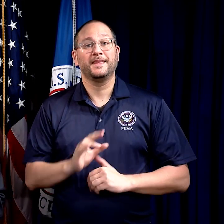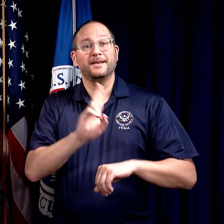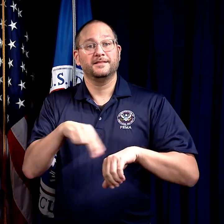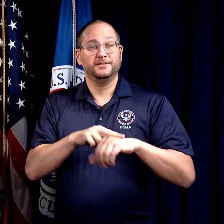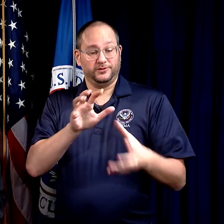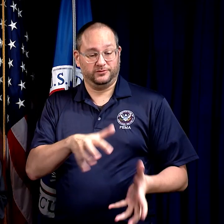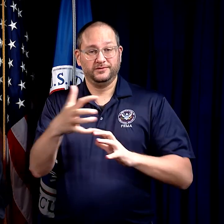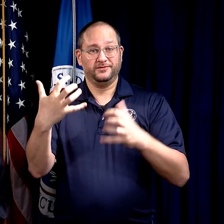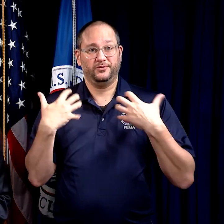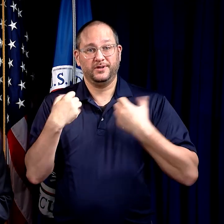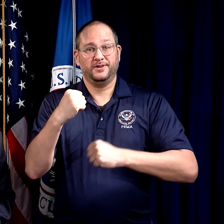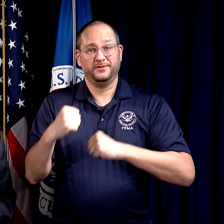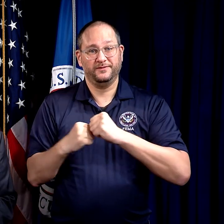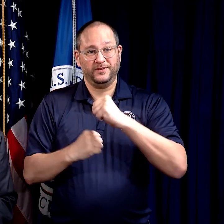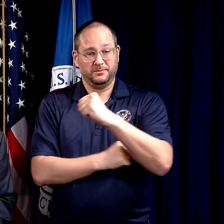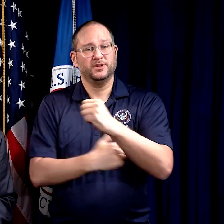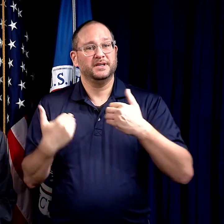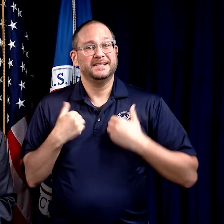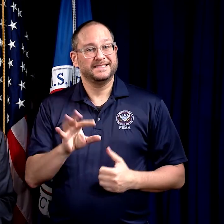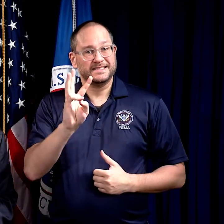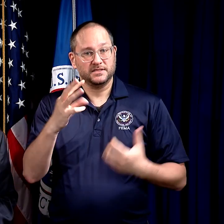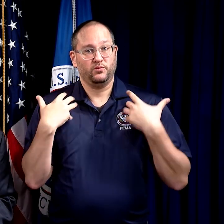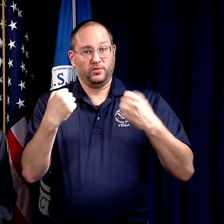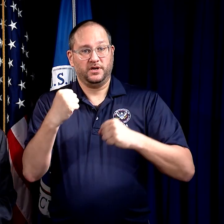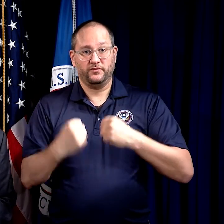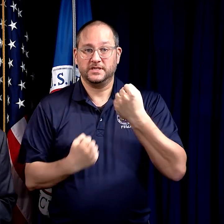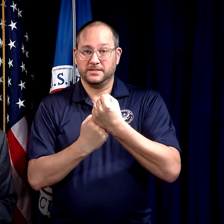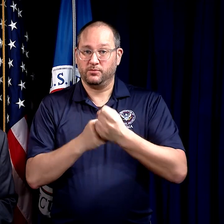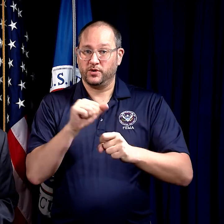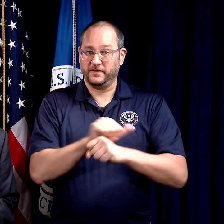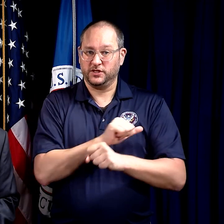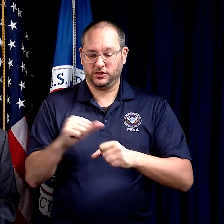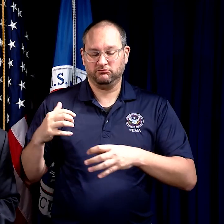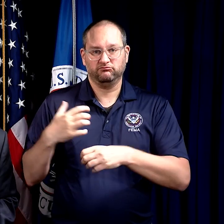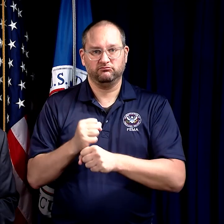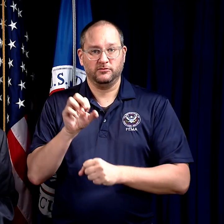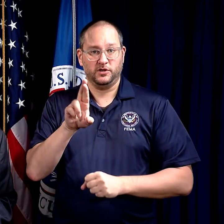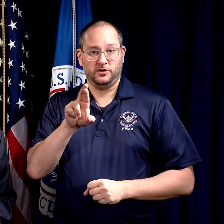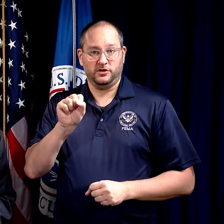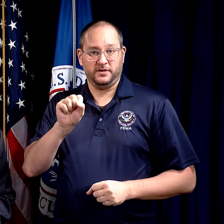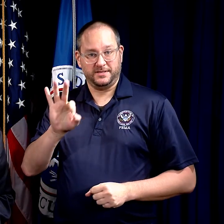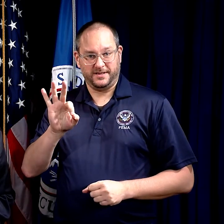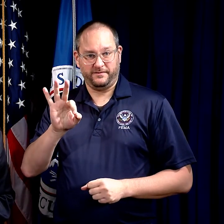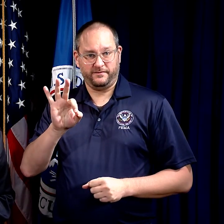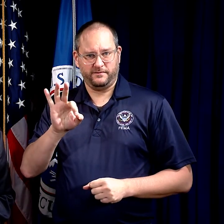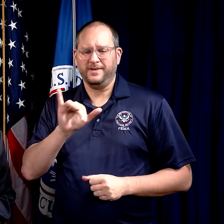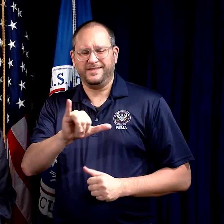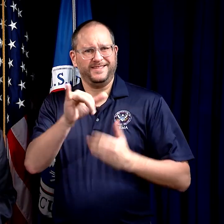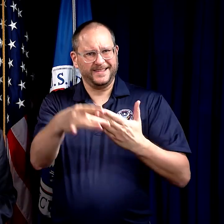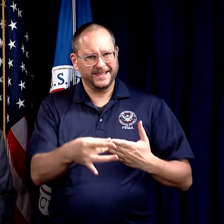The National Disaster Recovery Framework has six Recovery Support Functions (RSF)